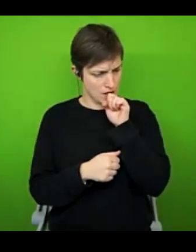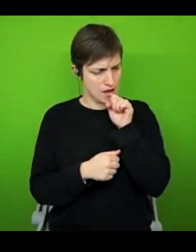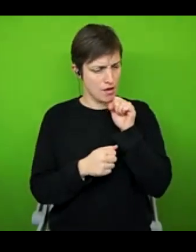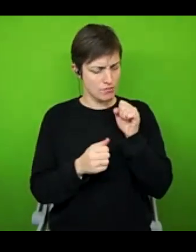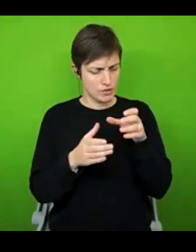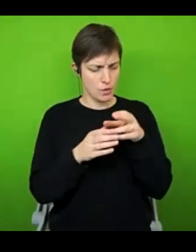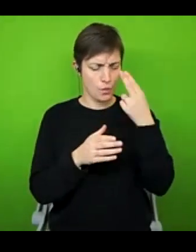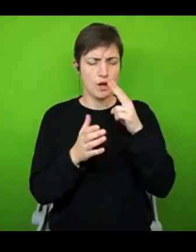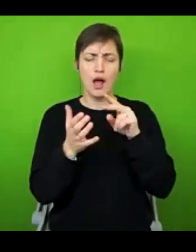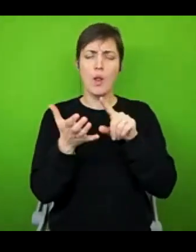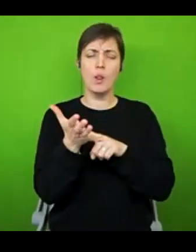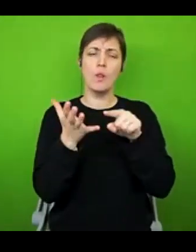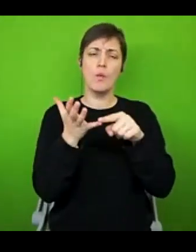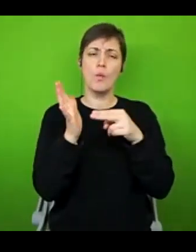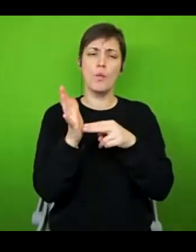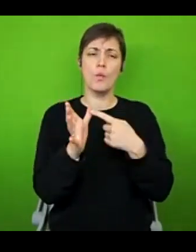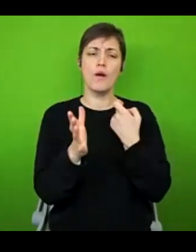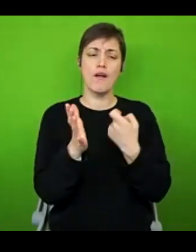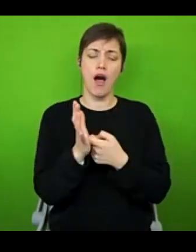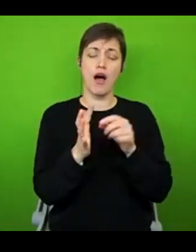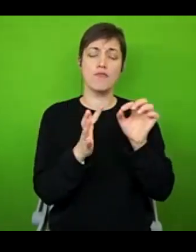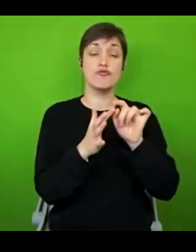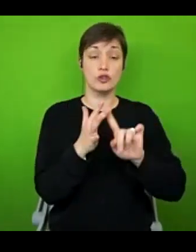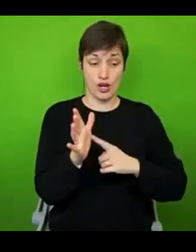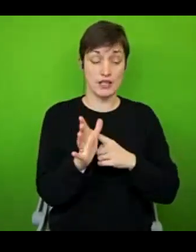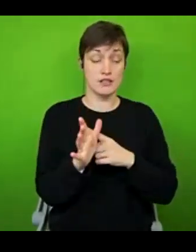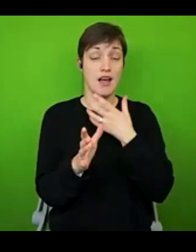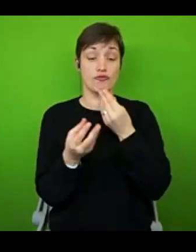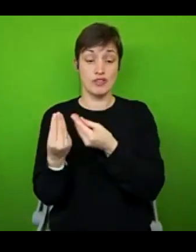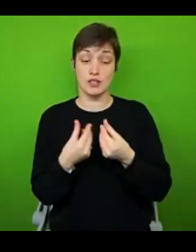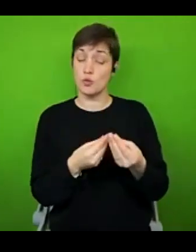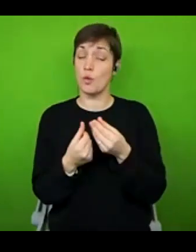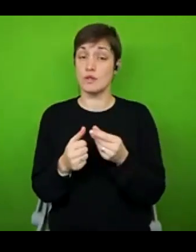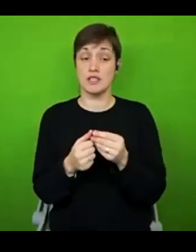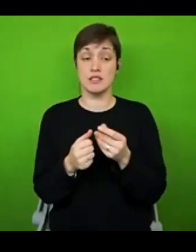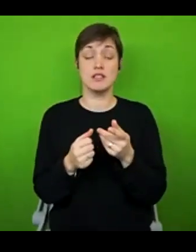they have some online resources, especially for young people. And it's a project called 'From Me and My